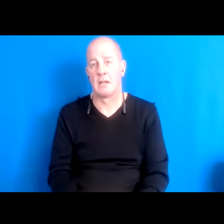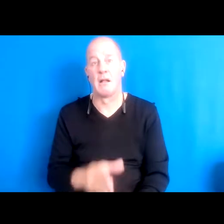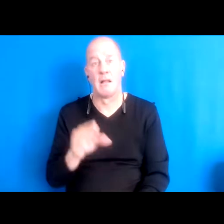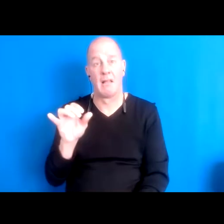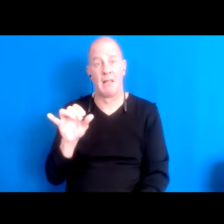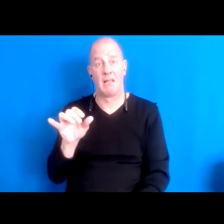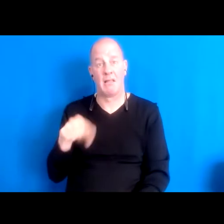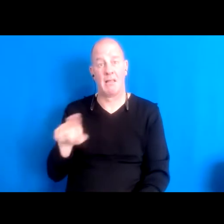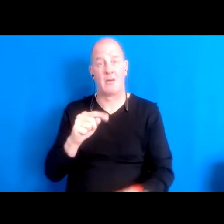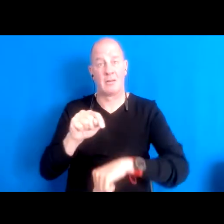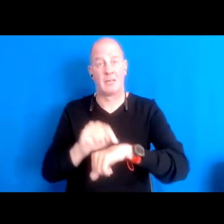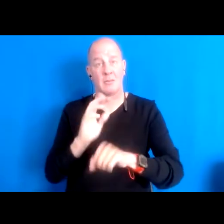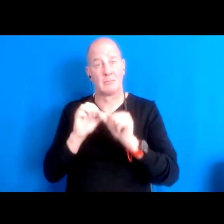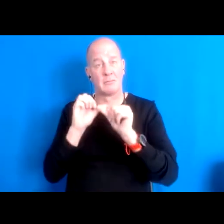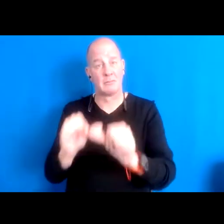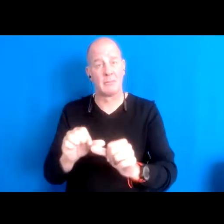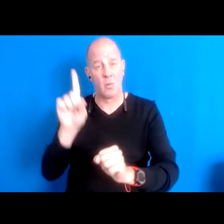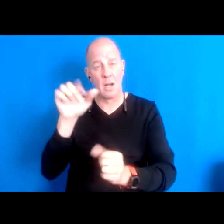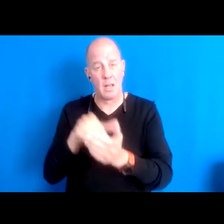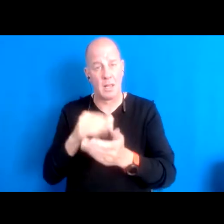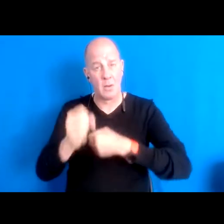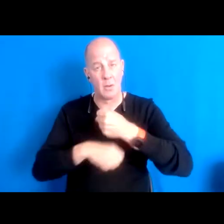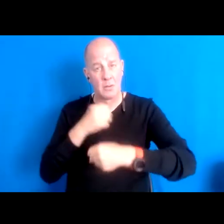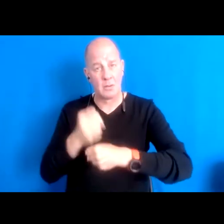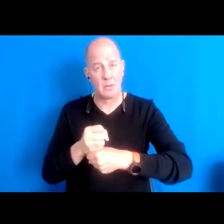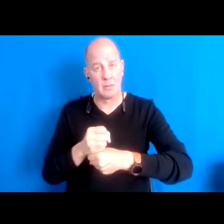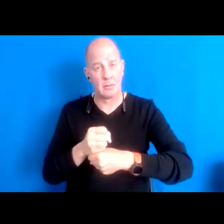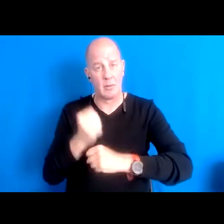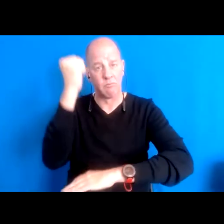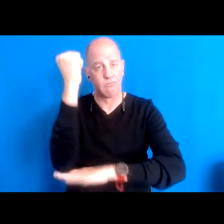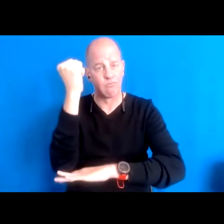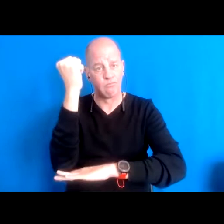permanent structures and like it just seems to me that there's like just a lack of permanence